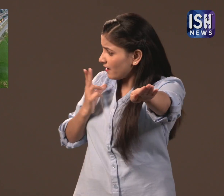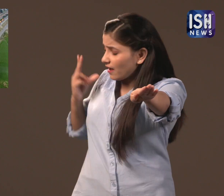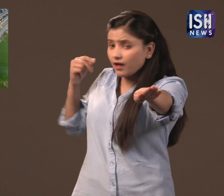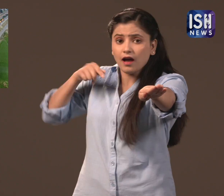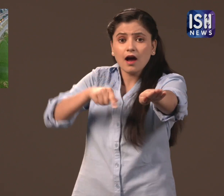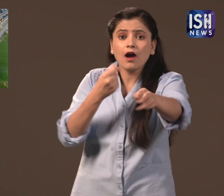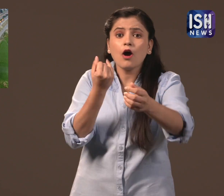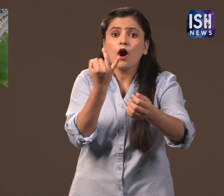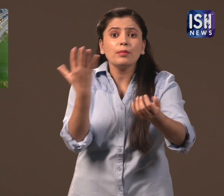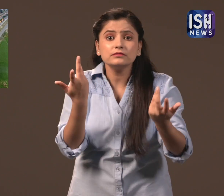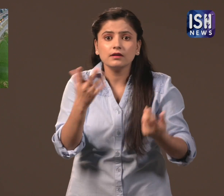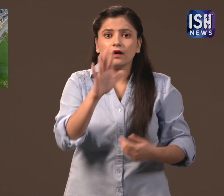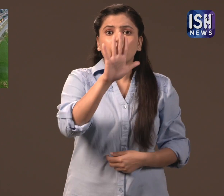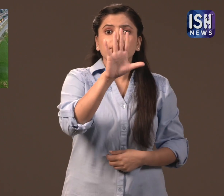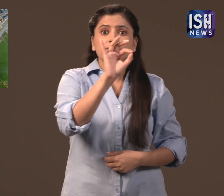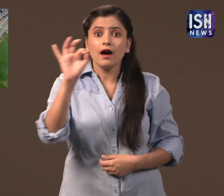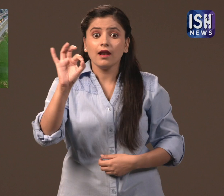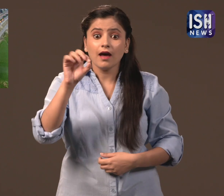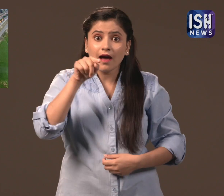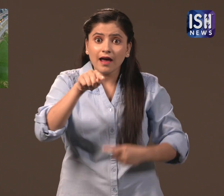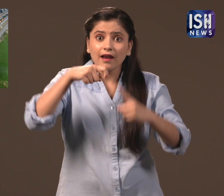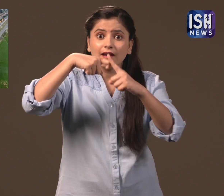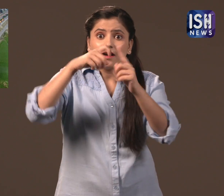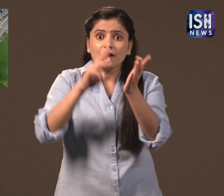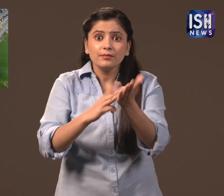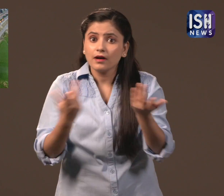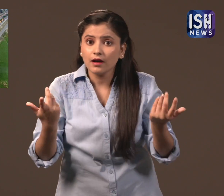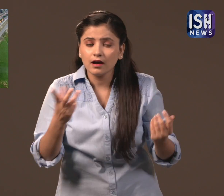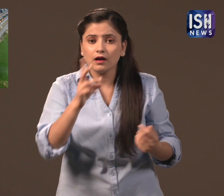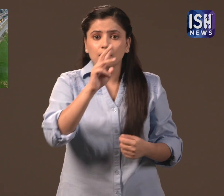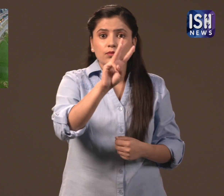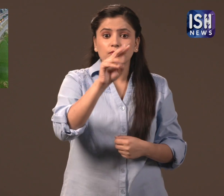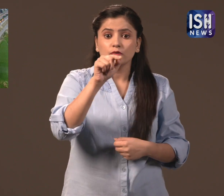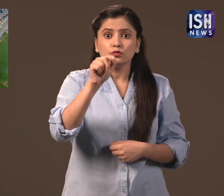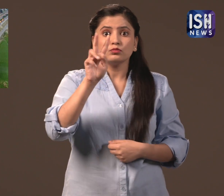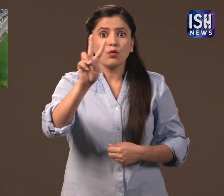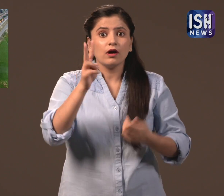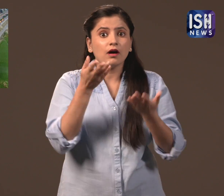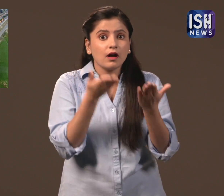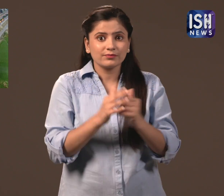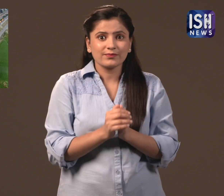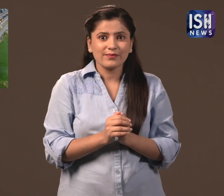There were 500 buses in a line which was 3.2 km long.